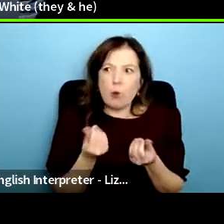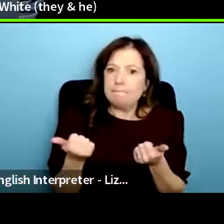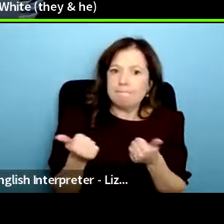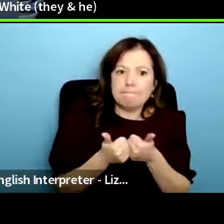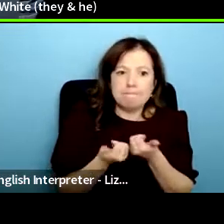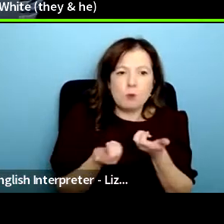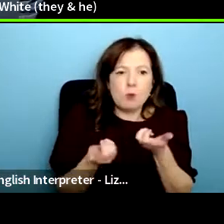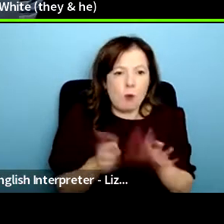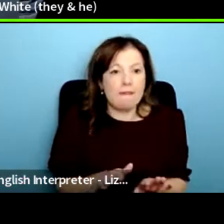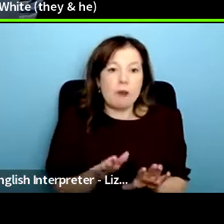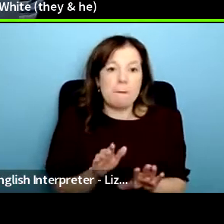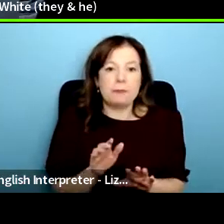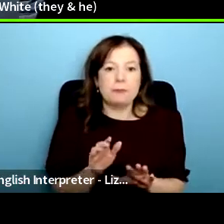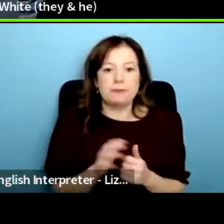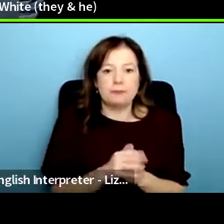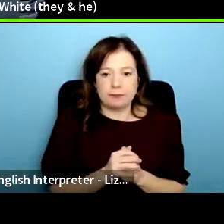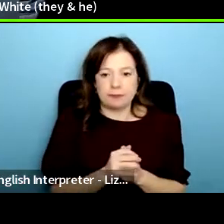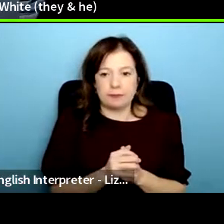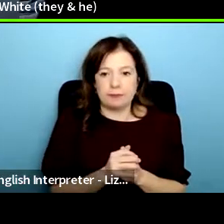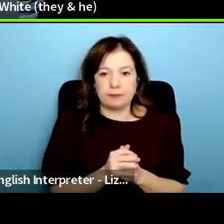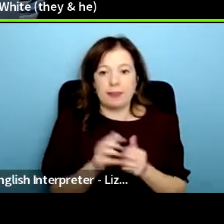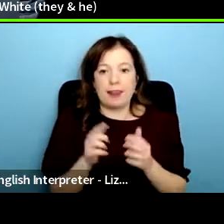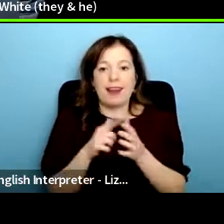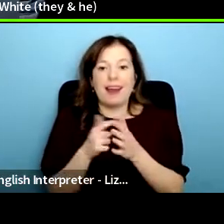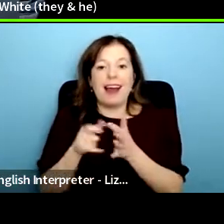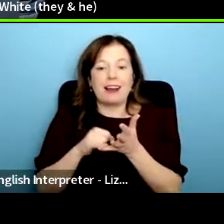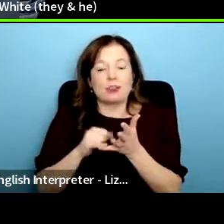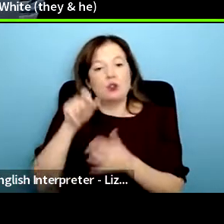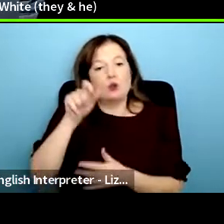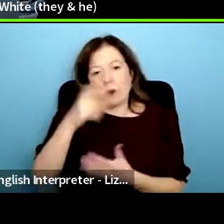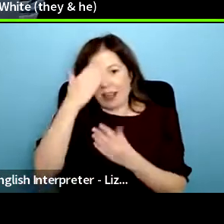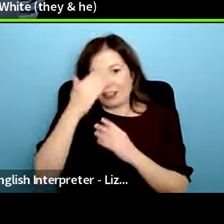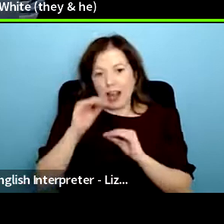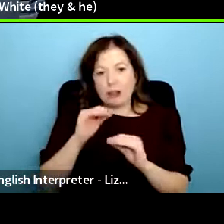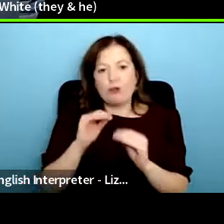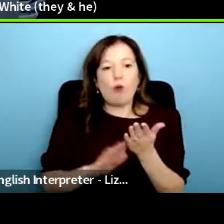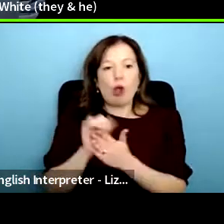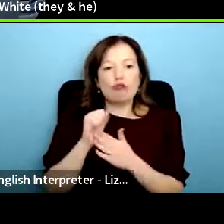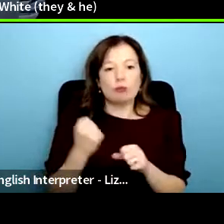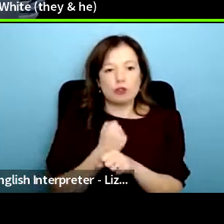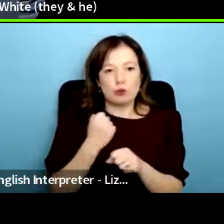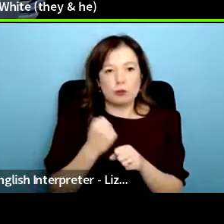so we have aaks, aaks is a student educator and cultural producer they're a co-creator of Misery